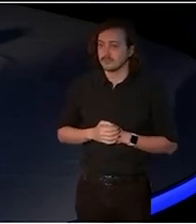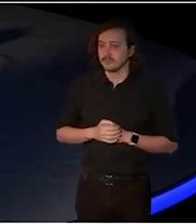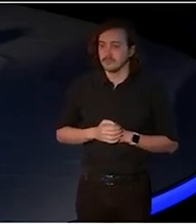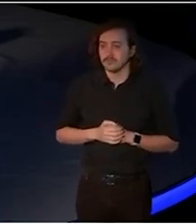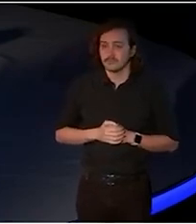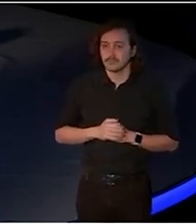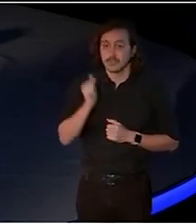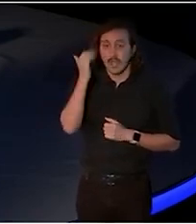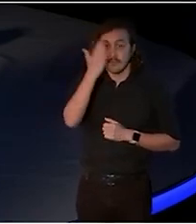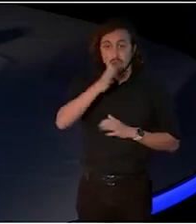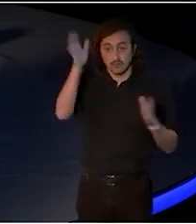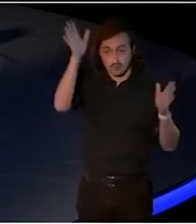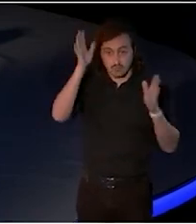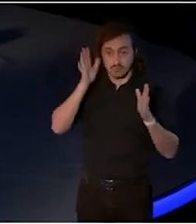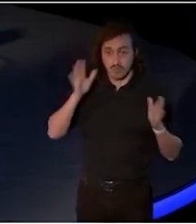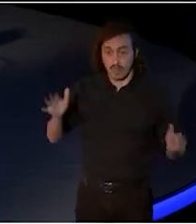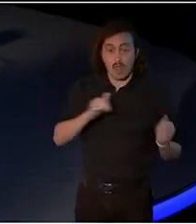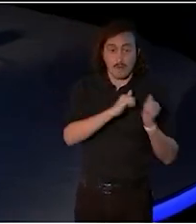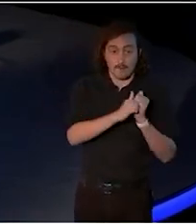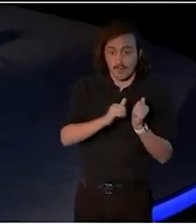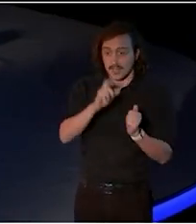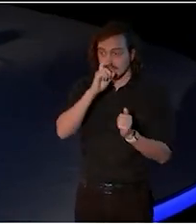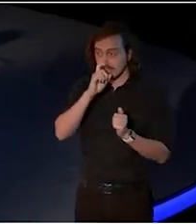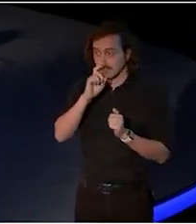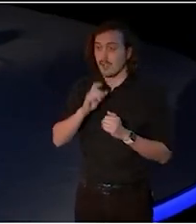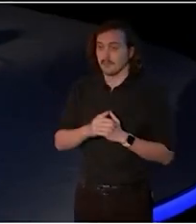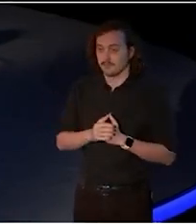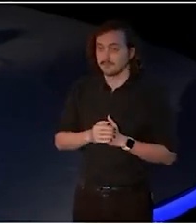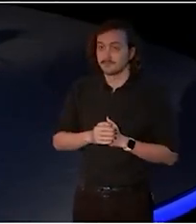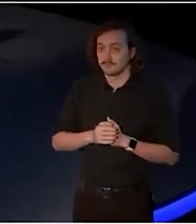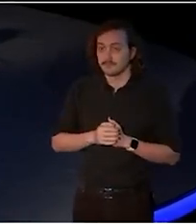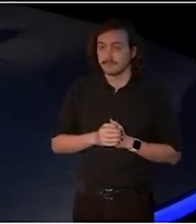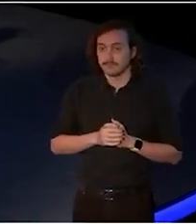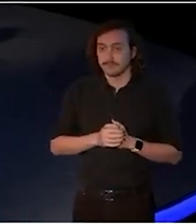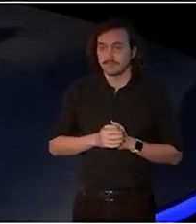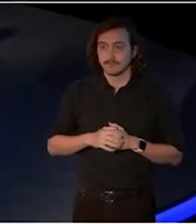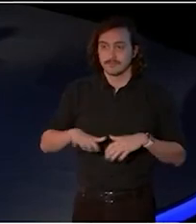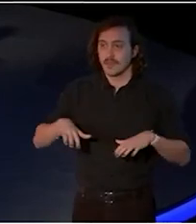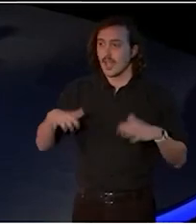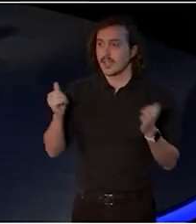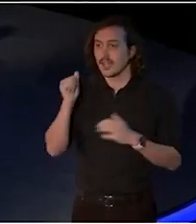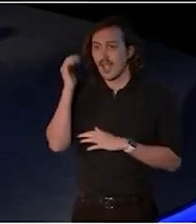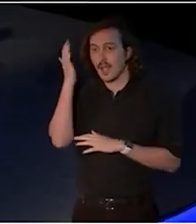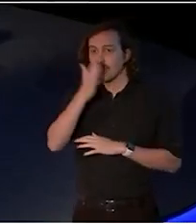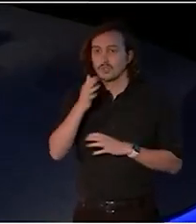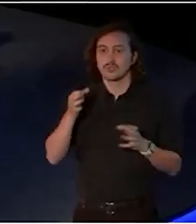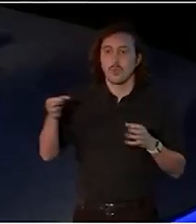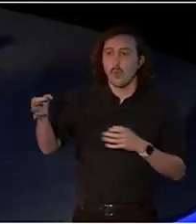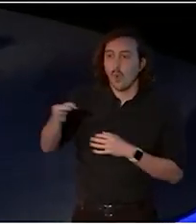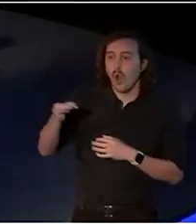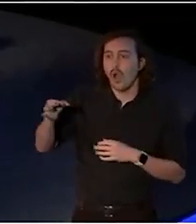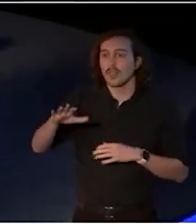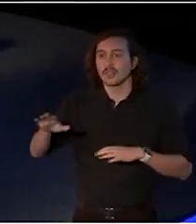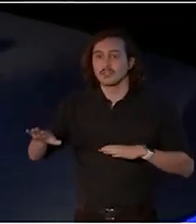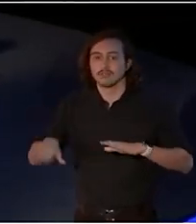and Torres Strait Islander brothers and sisters from whatever Aboriginal Eora nation you may have come from.